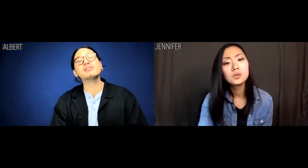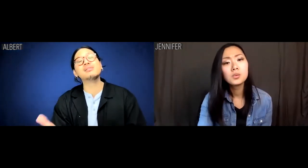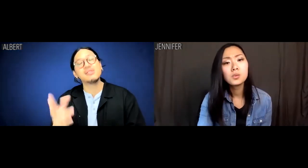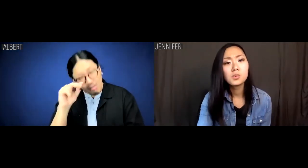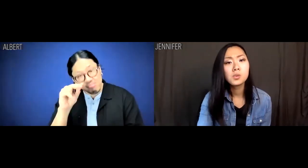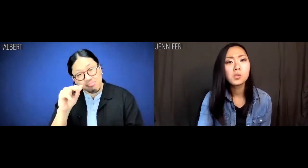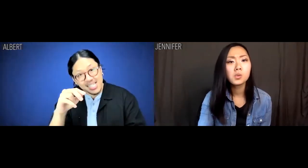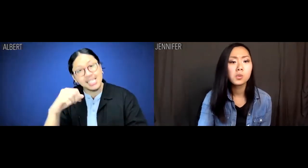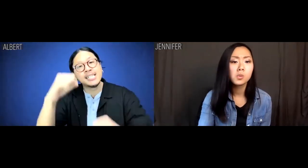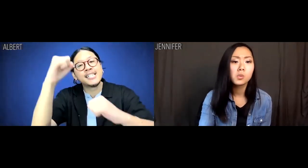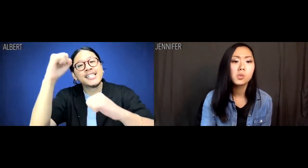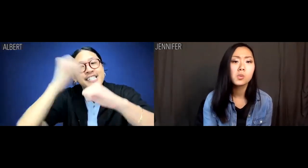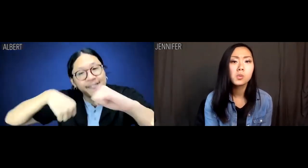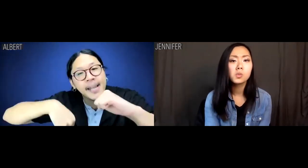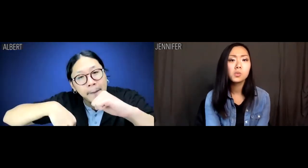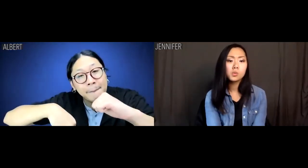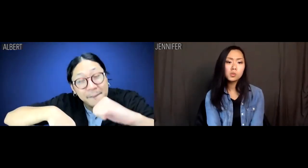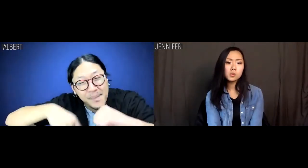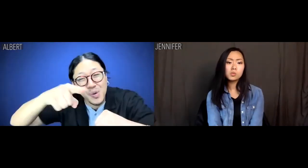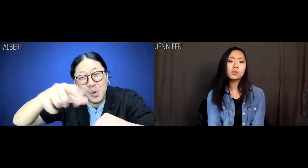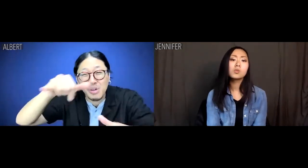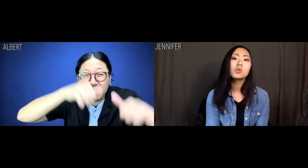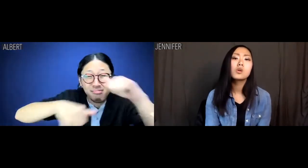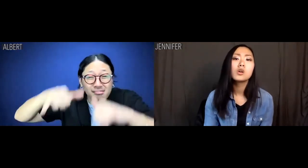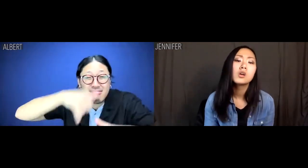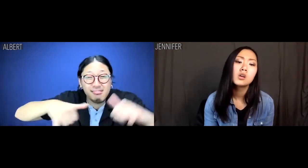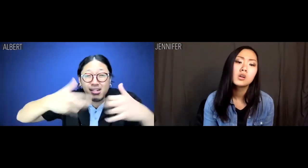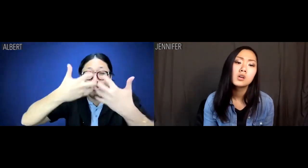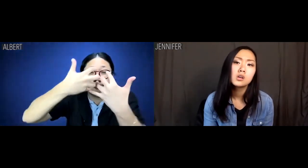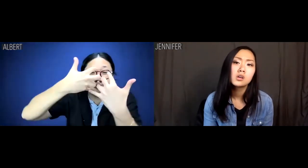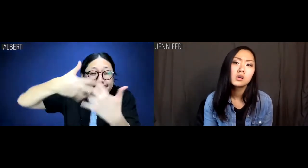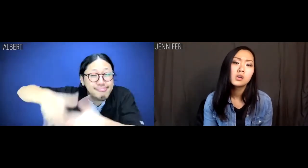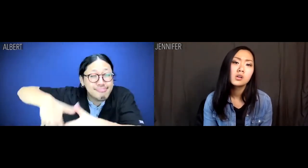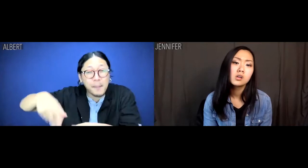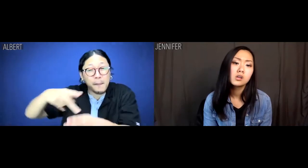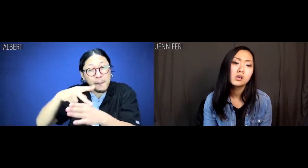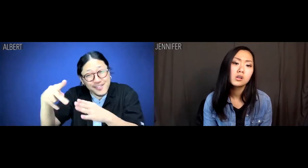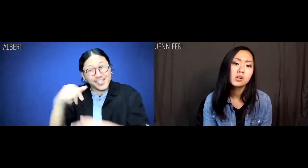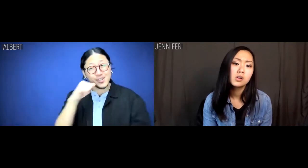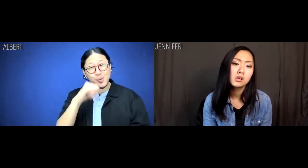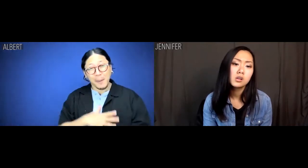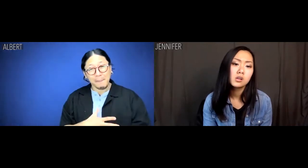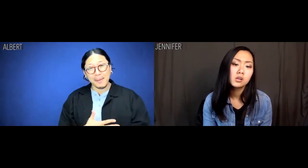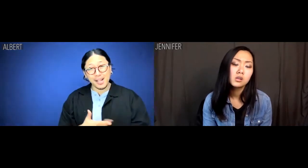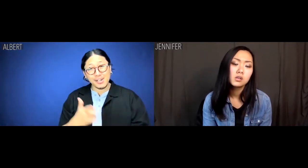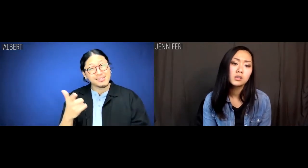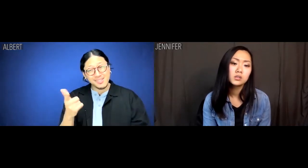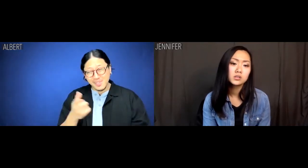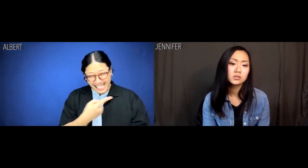Albert: No, you grow a backbone. You're a highly put-together professional woman.